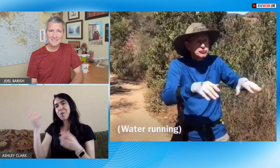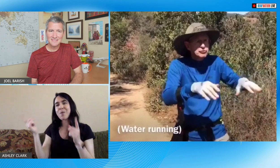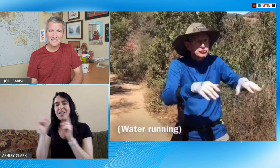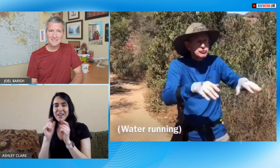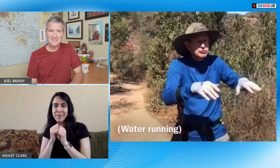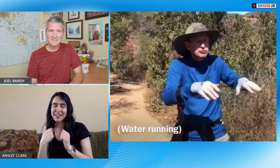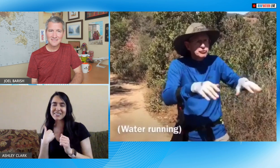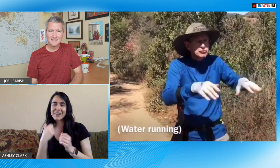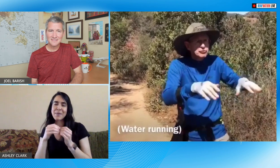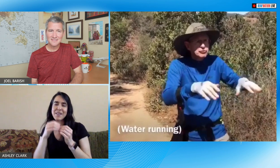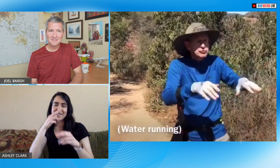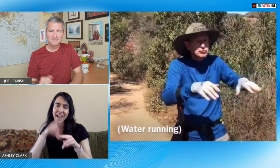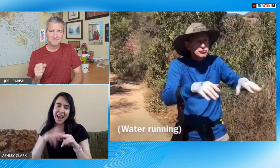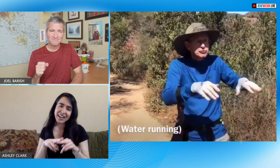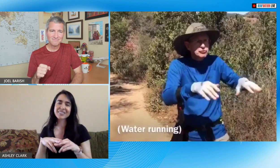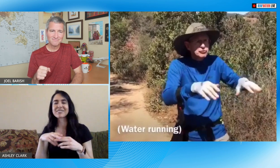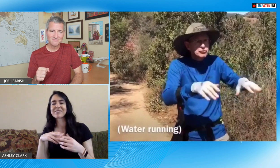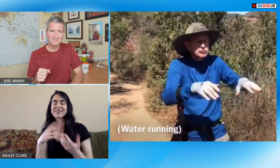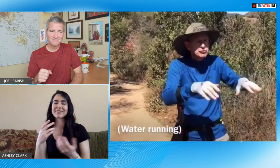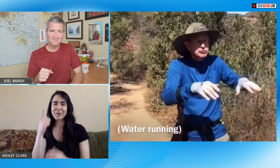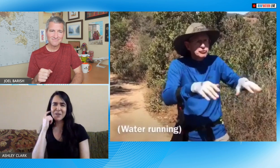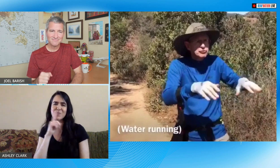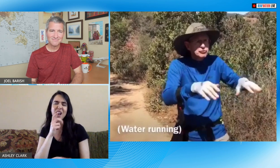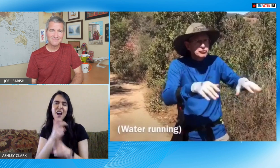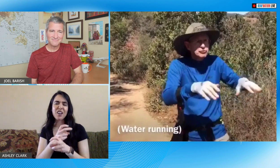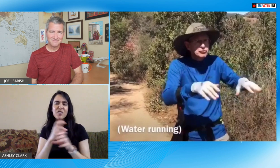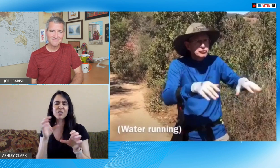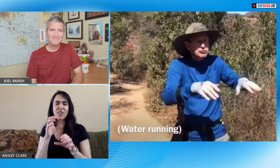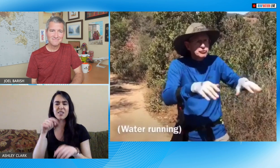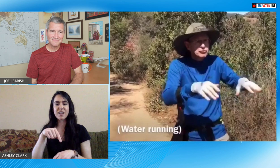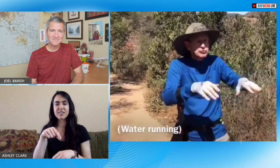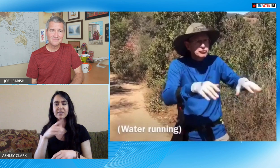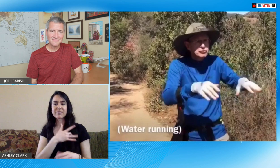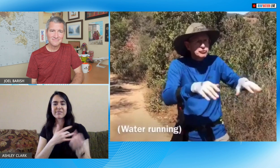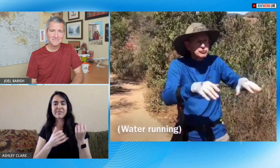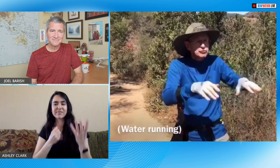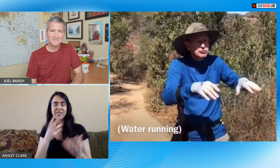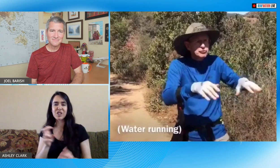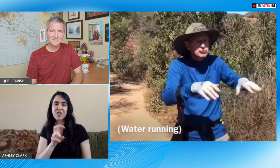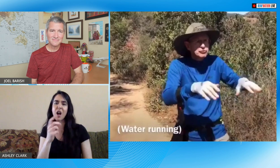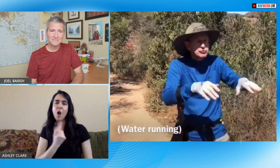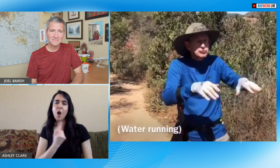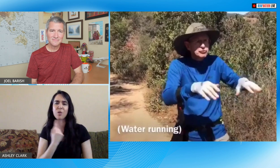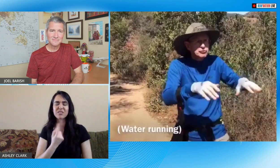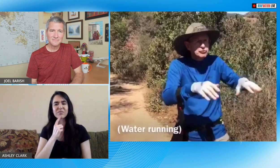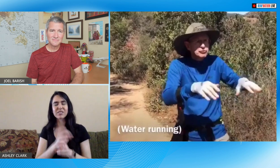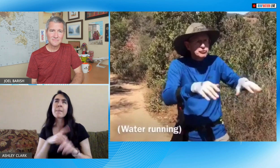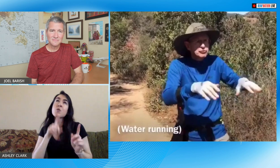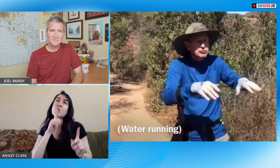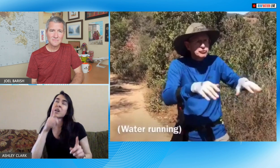participating so since that's popular I include him and it's really fun this